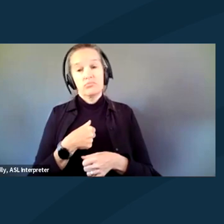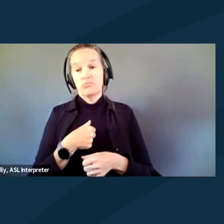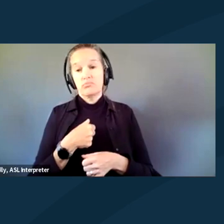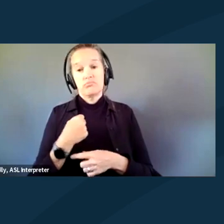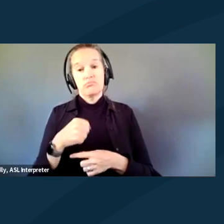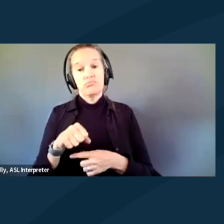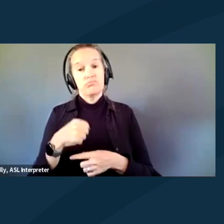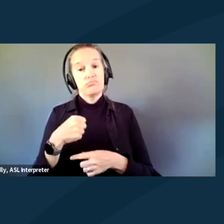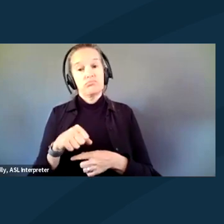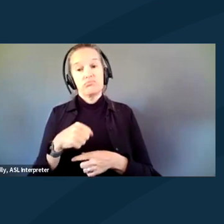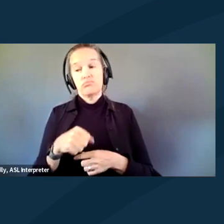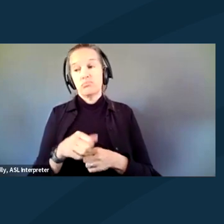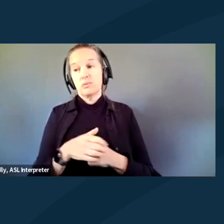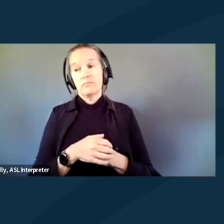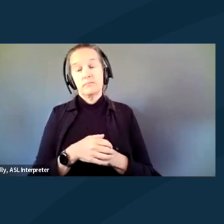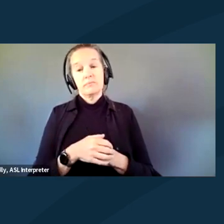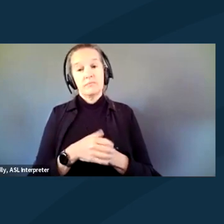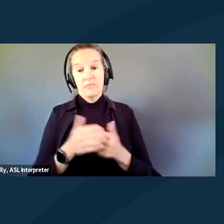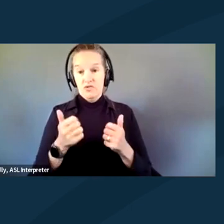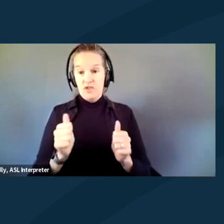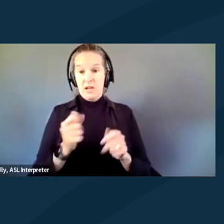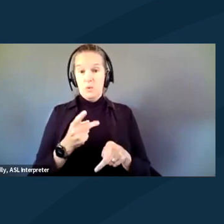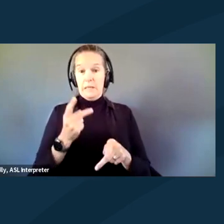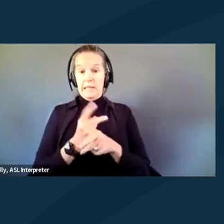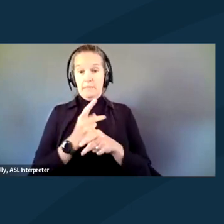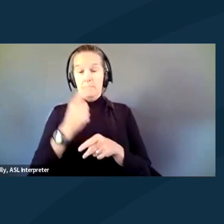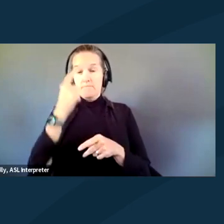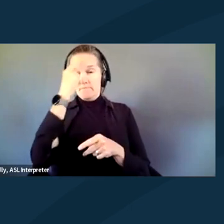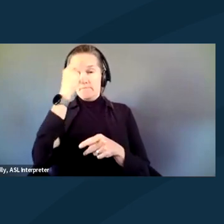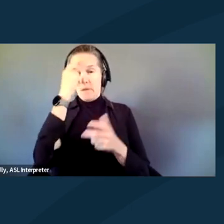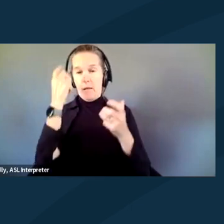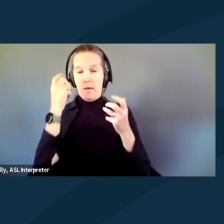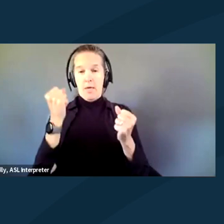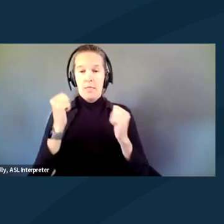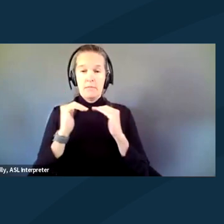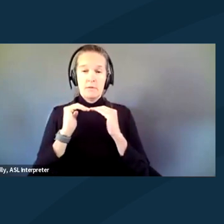trying to keep your mental health when you're in solitary confinement,